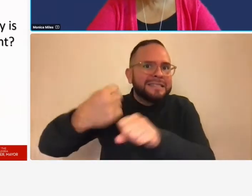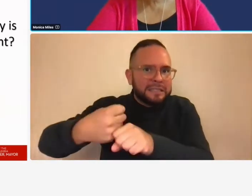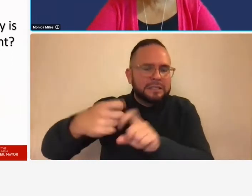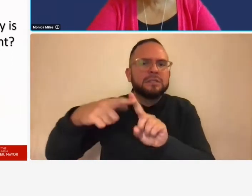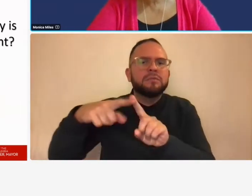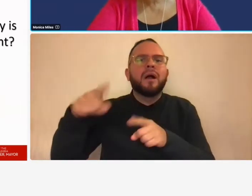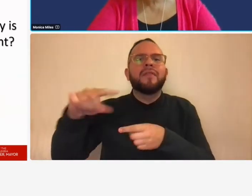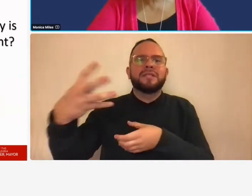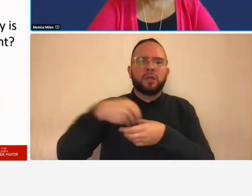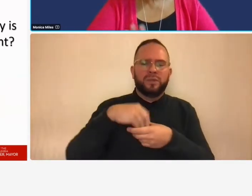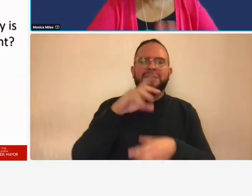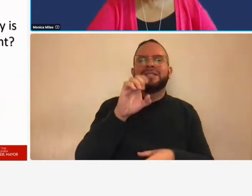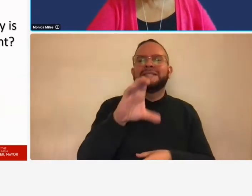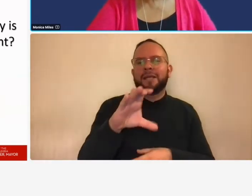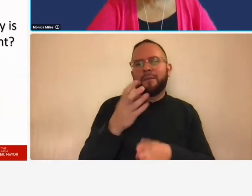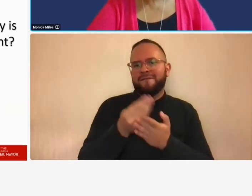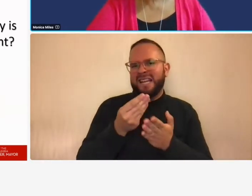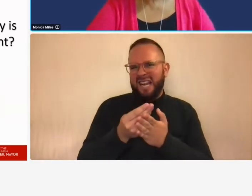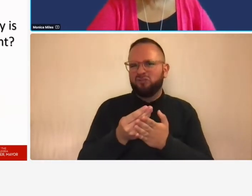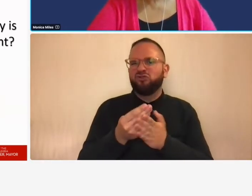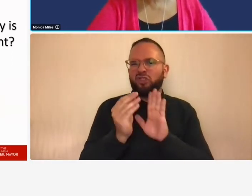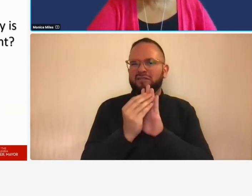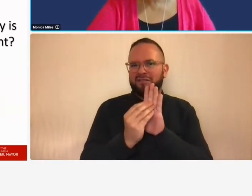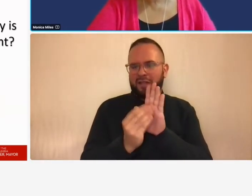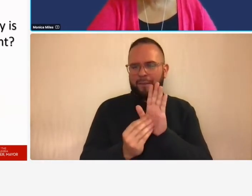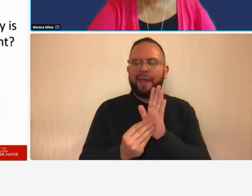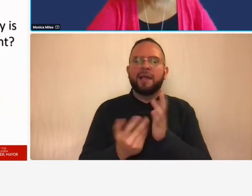financial statement so these we're going to assume both of these companies have calendar year in so